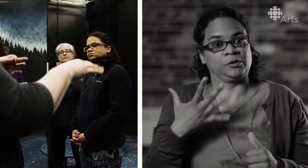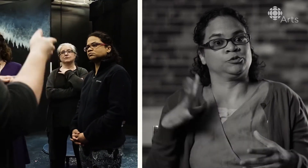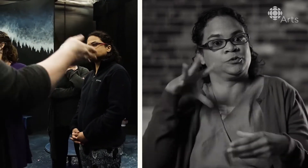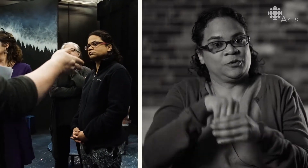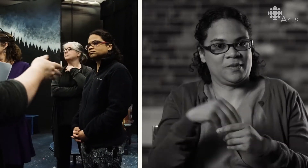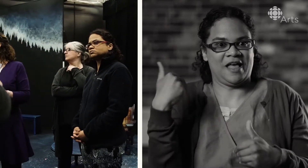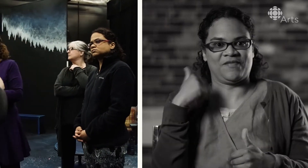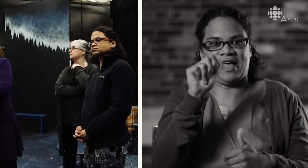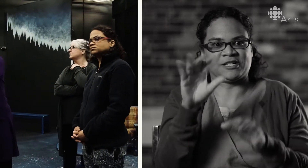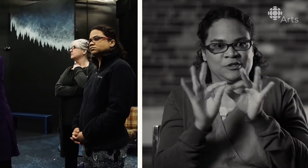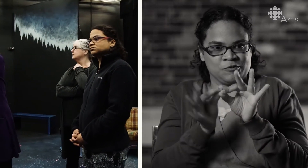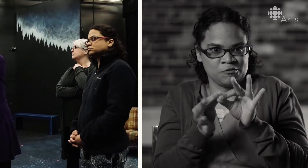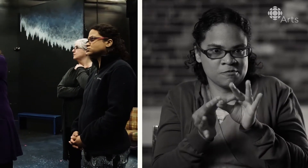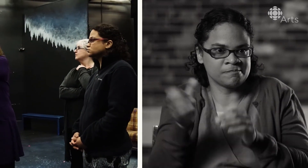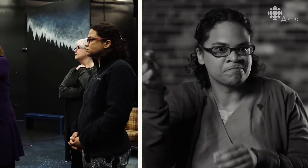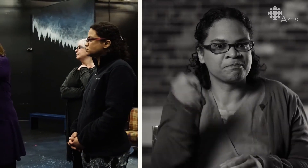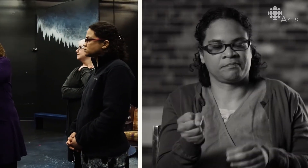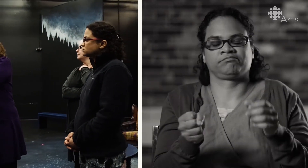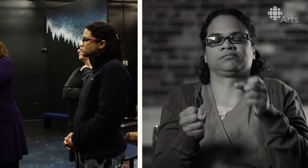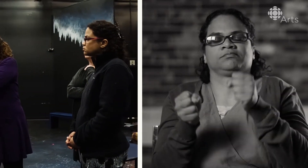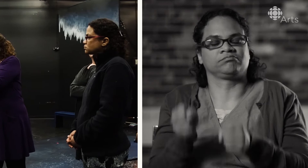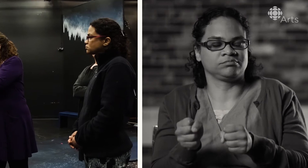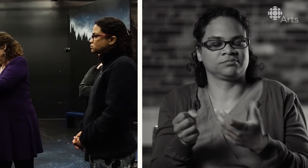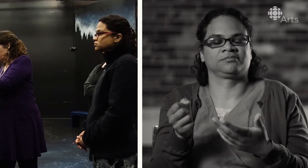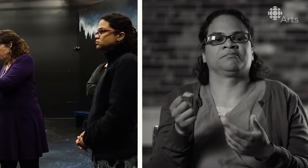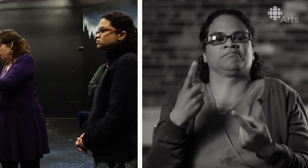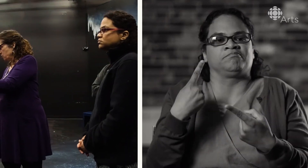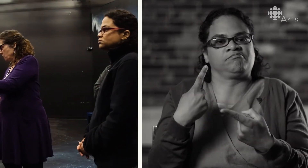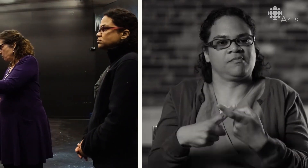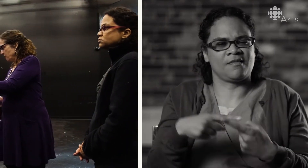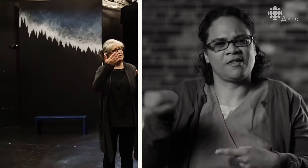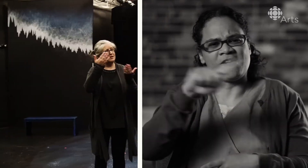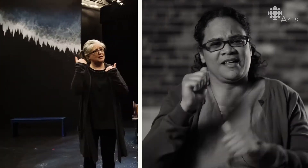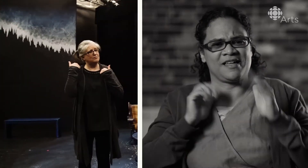Well, for this particular play, I definitely feel included. I mean, interpreters have been hired throughout the whole process.